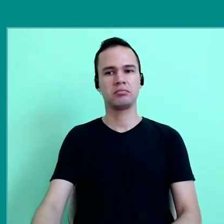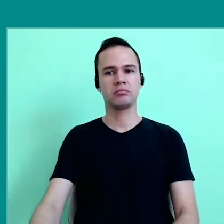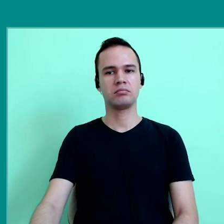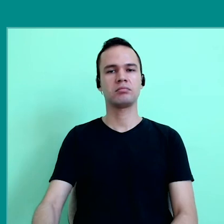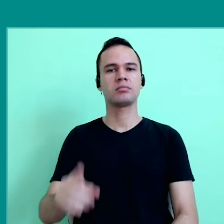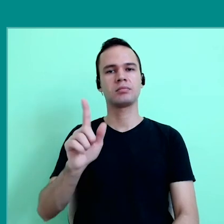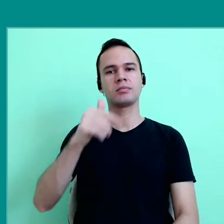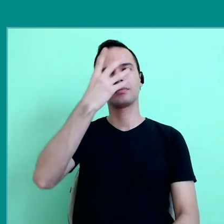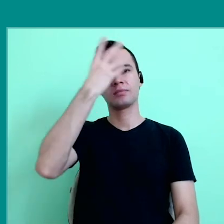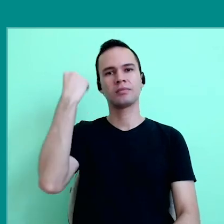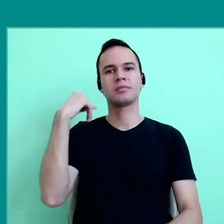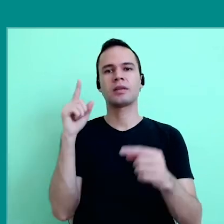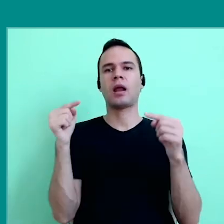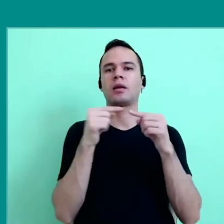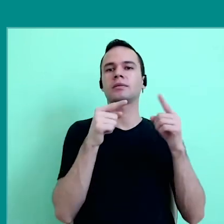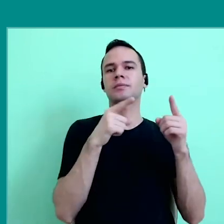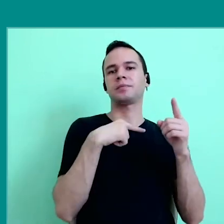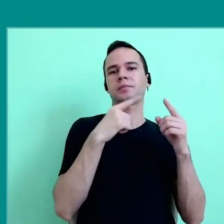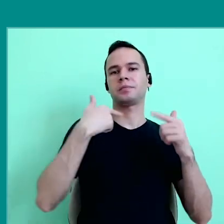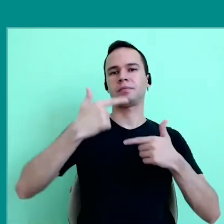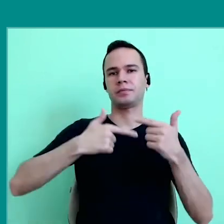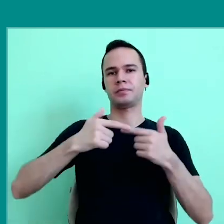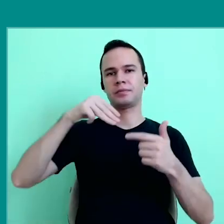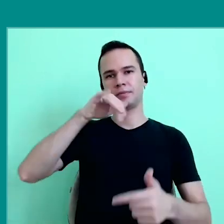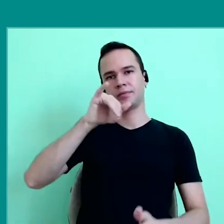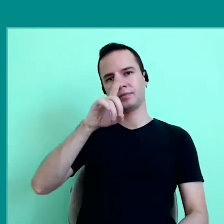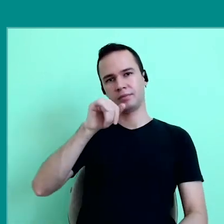I forgot to give a reference, a reference to work media, media education